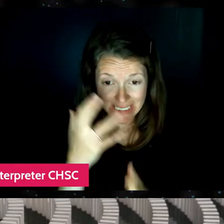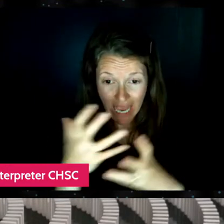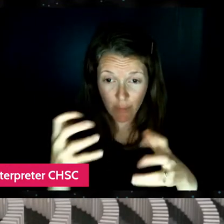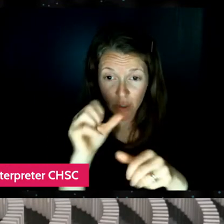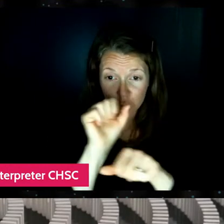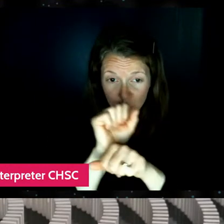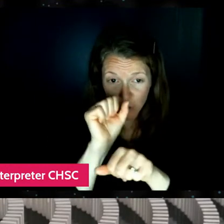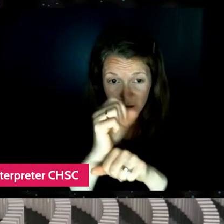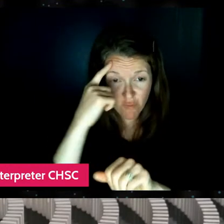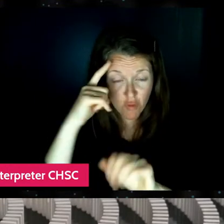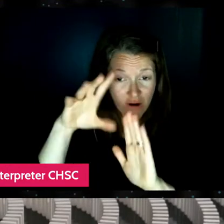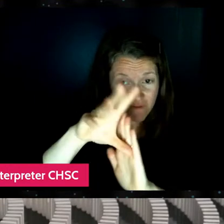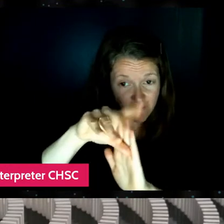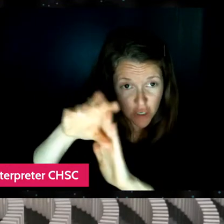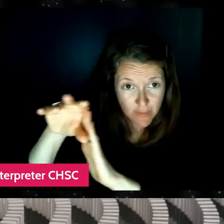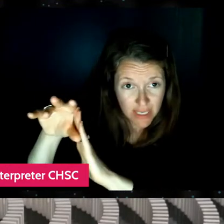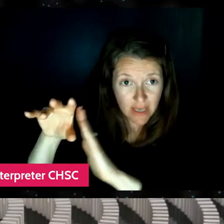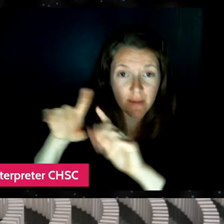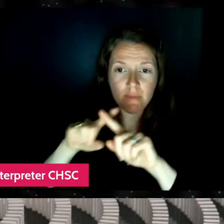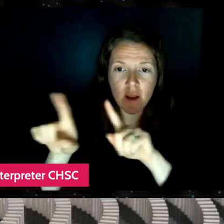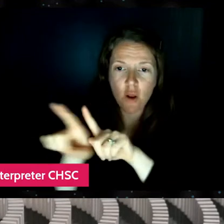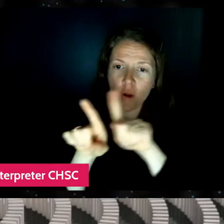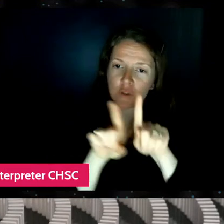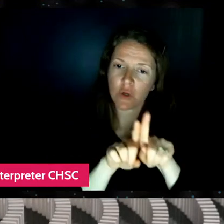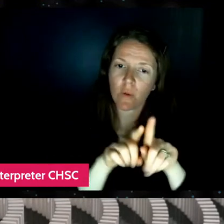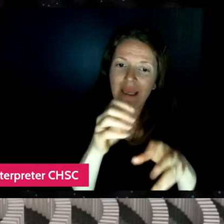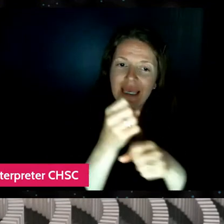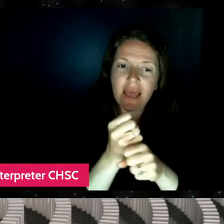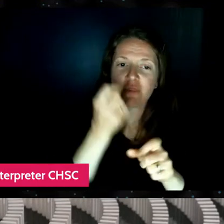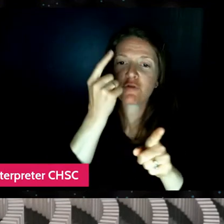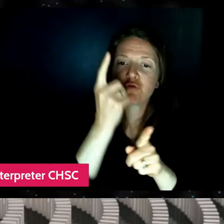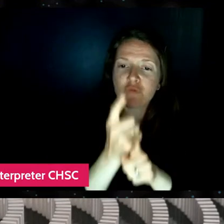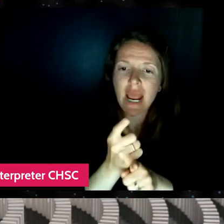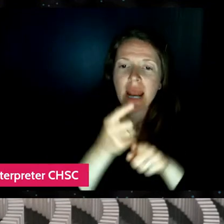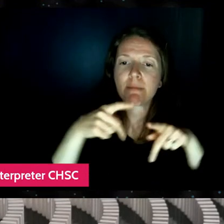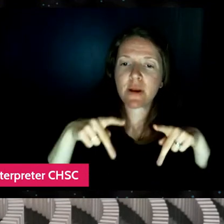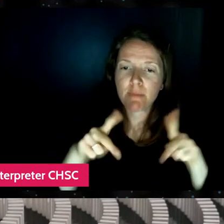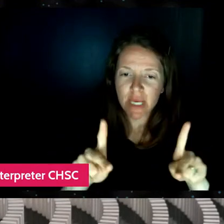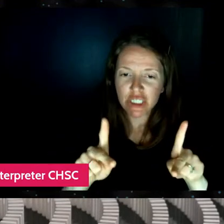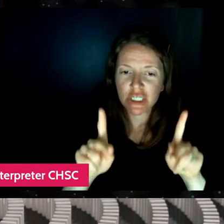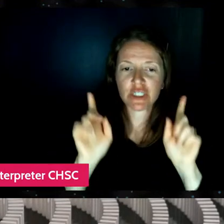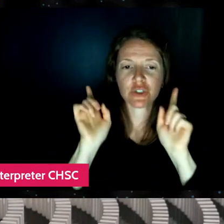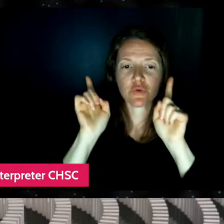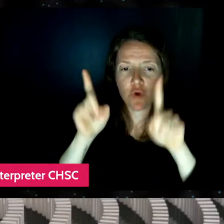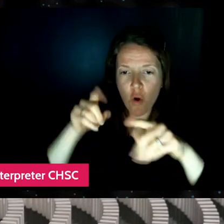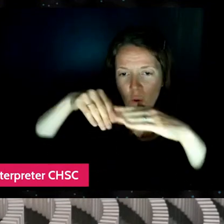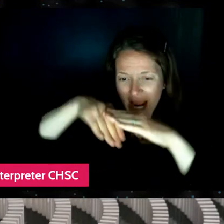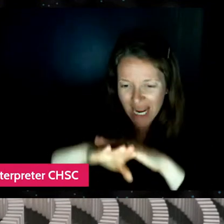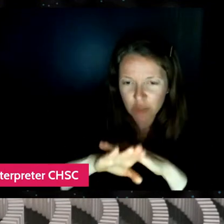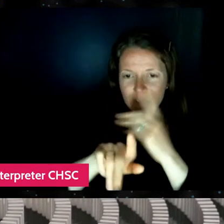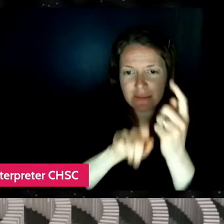but like getting the right permissions to be in a specific place, to have a camera there